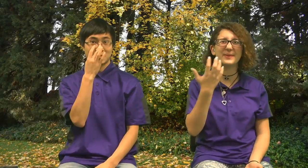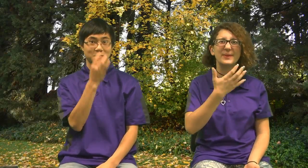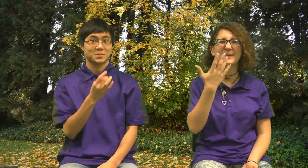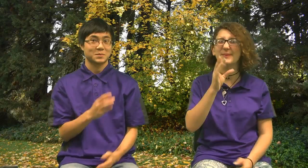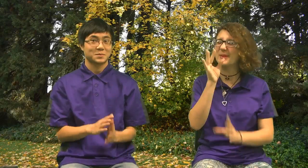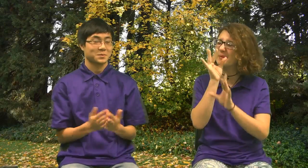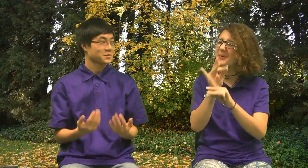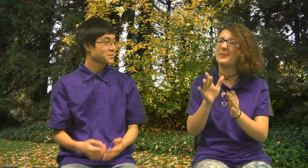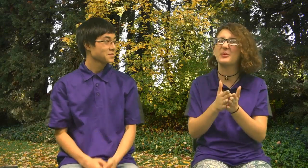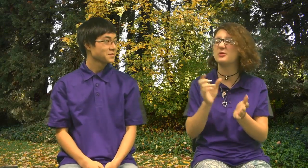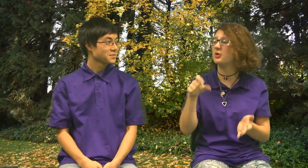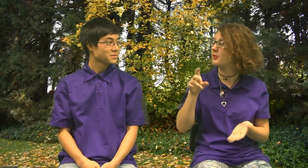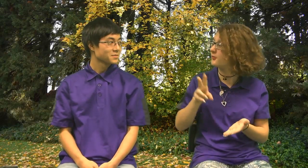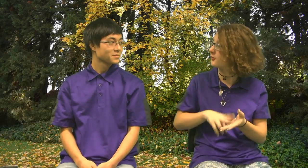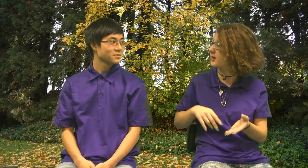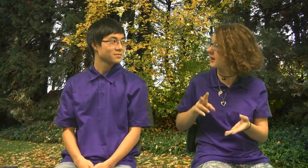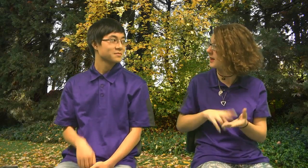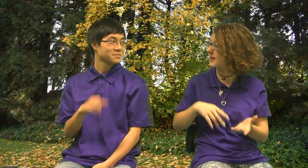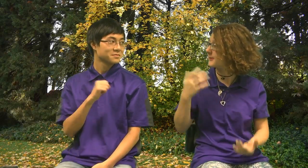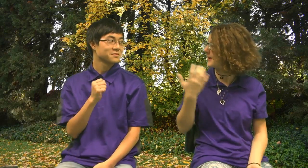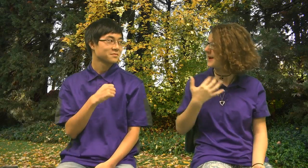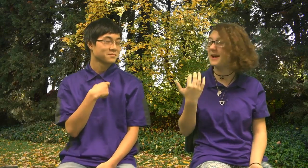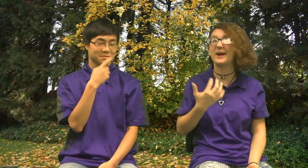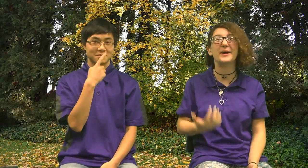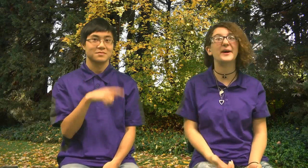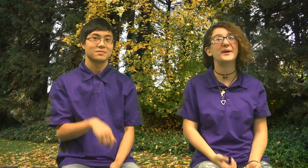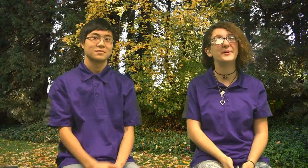Wow! Wow! That's an interesting book! I should read it. Yea, I don't mind reading it.